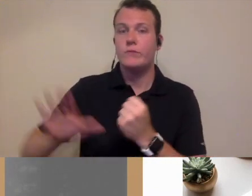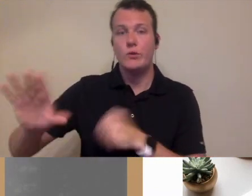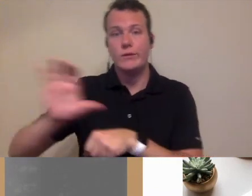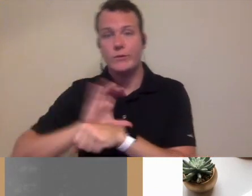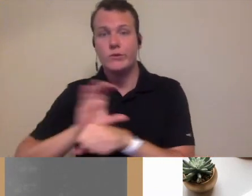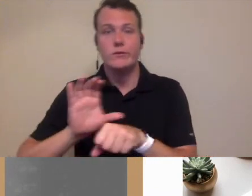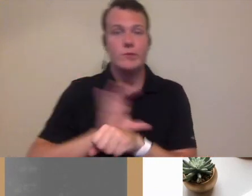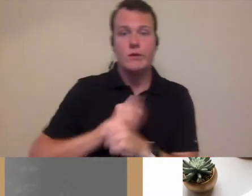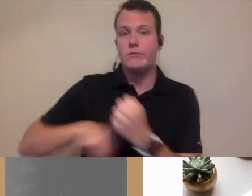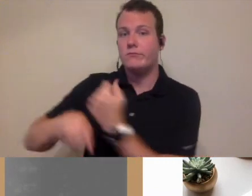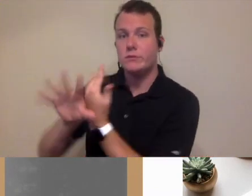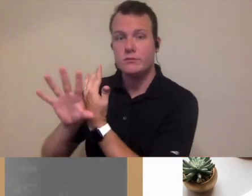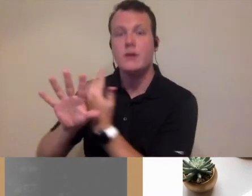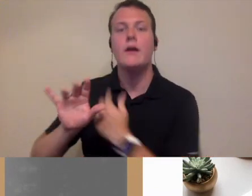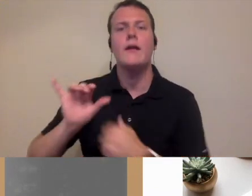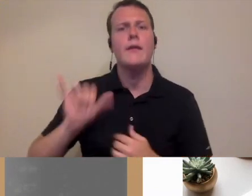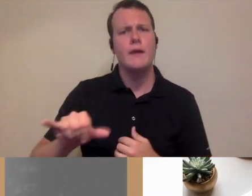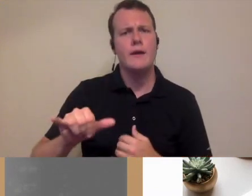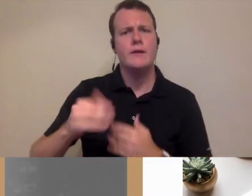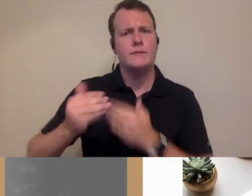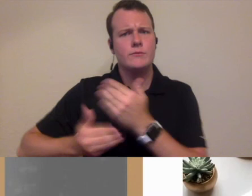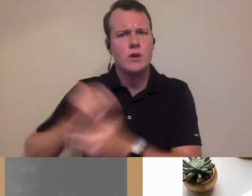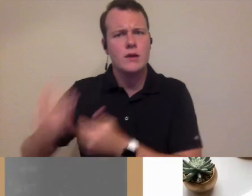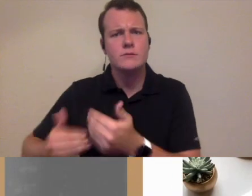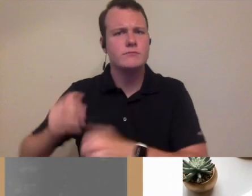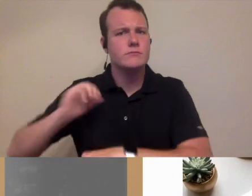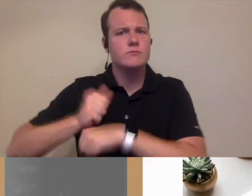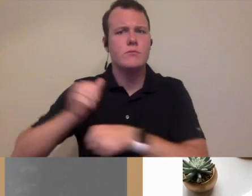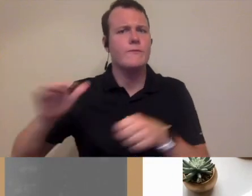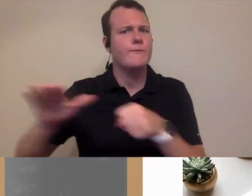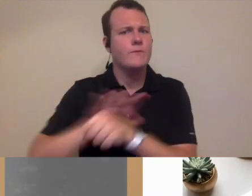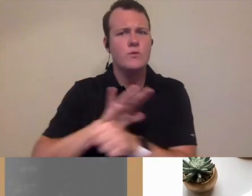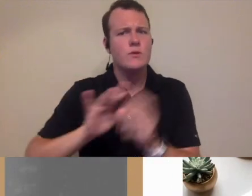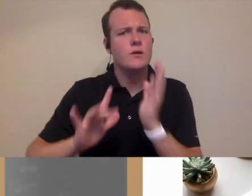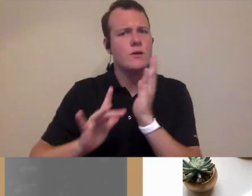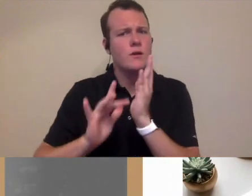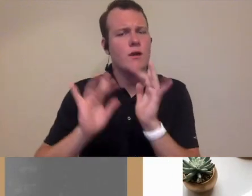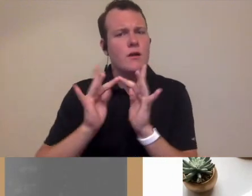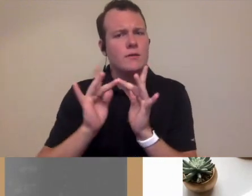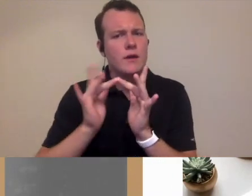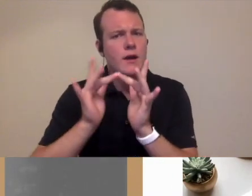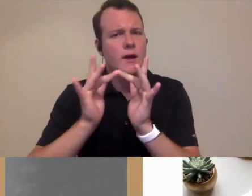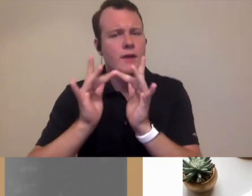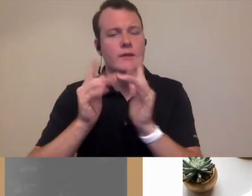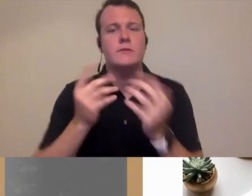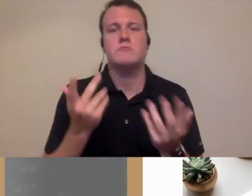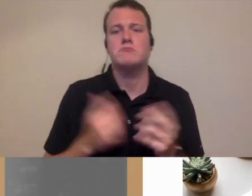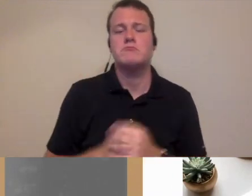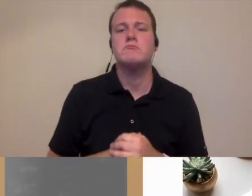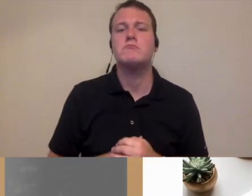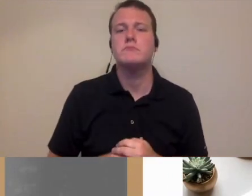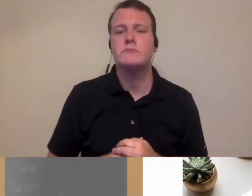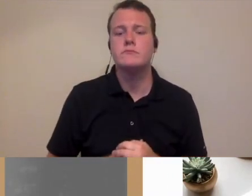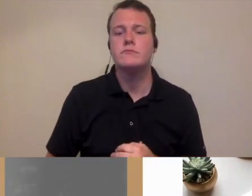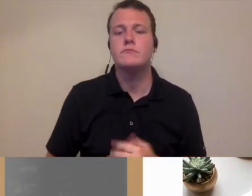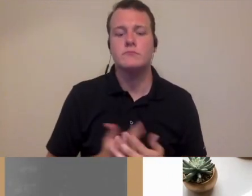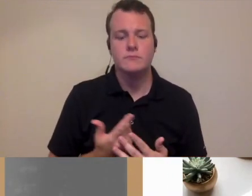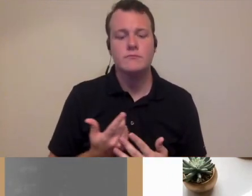telehealth they fire the telehealth right that whole process was set up completely online right so once again if you thinking about staffing there are